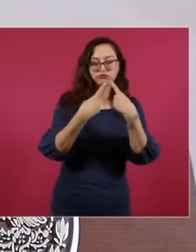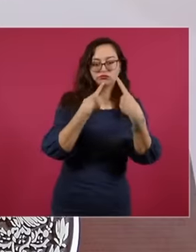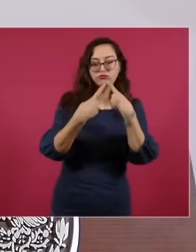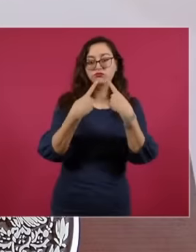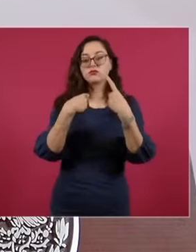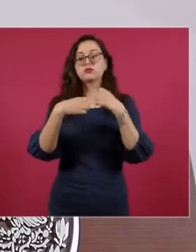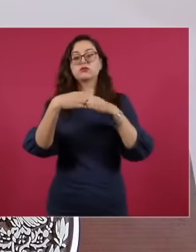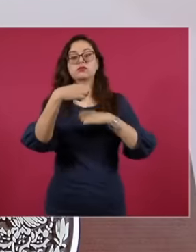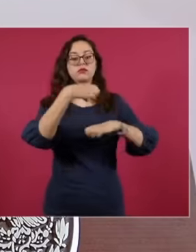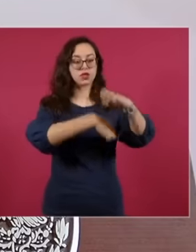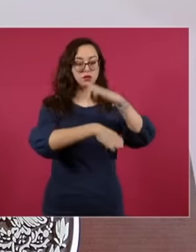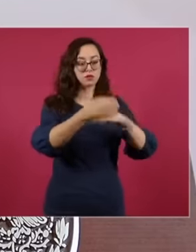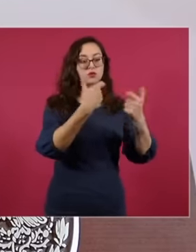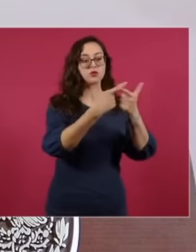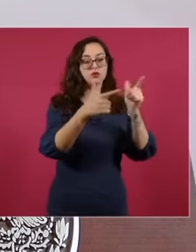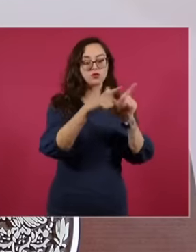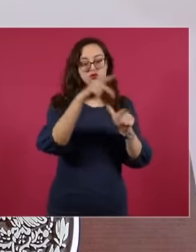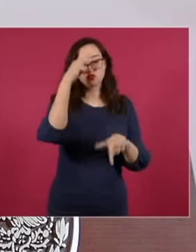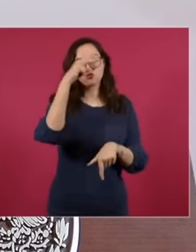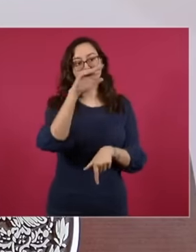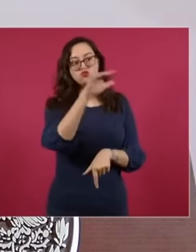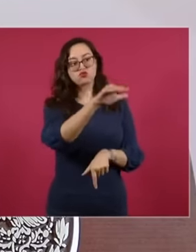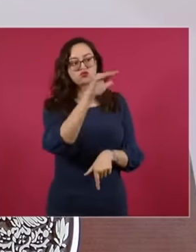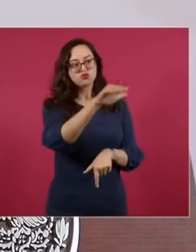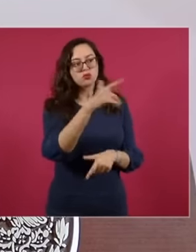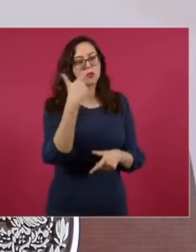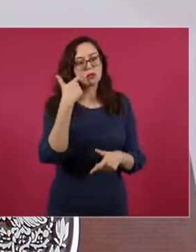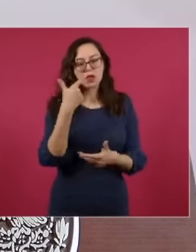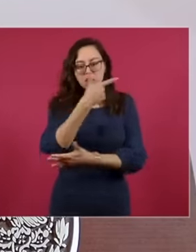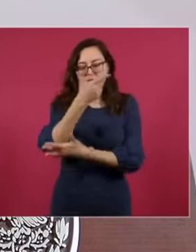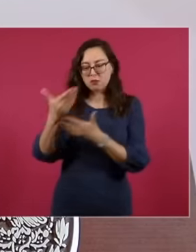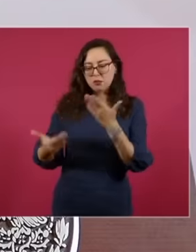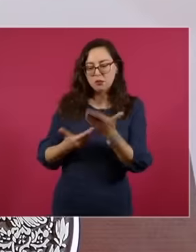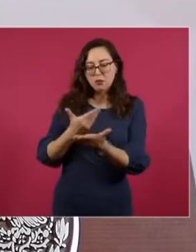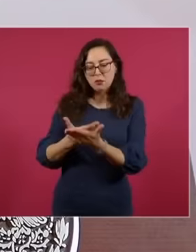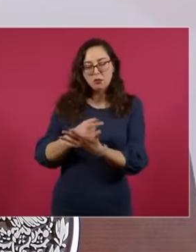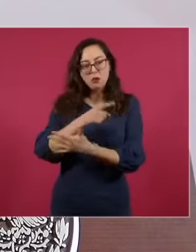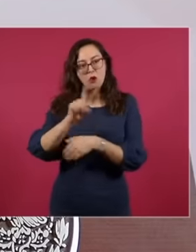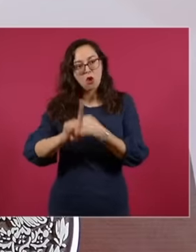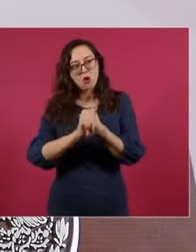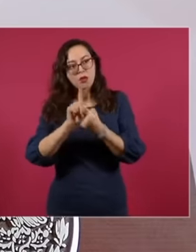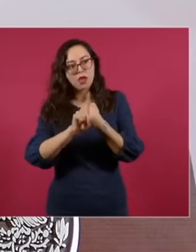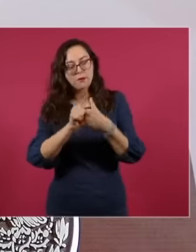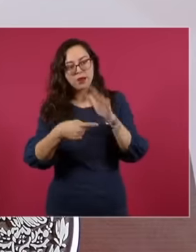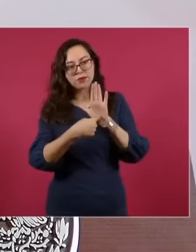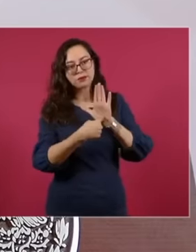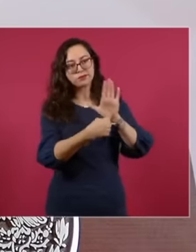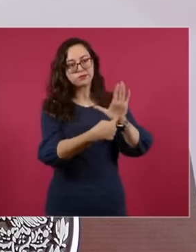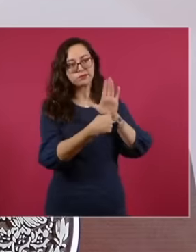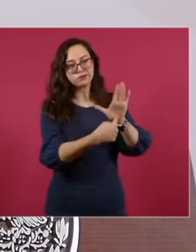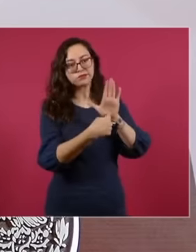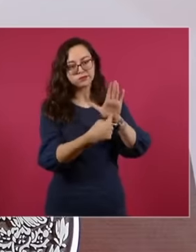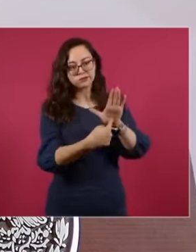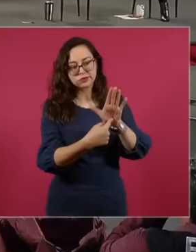Mexico group company. To see the different problems of the region, specifically the issue of the Sonora River,